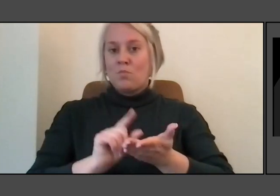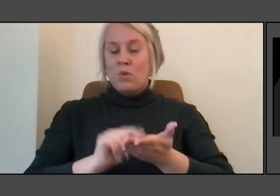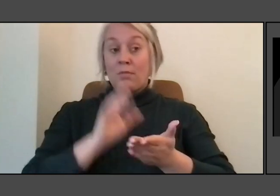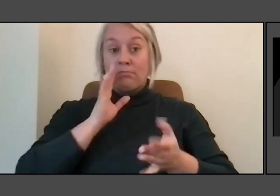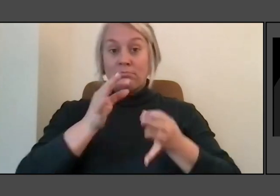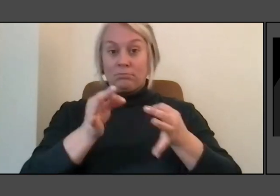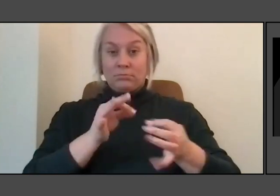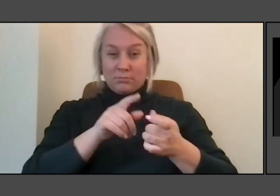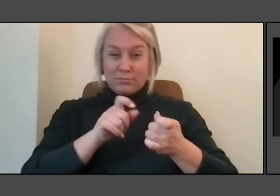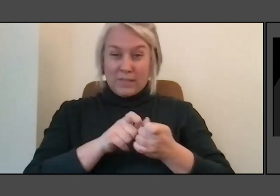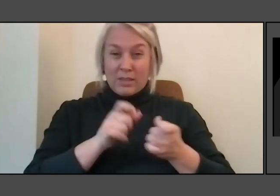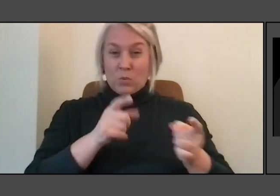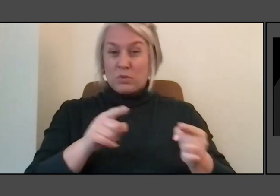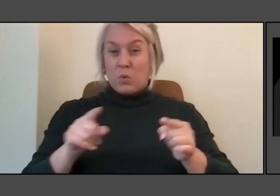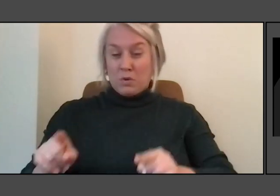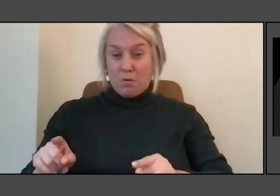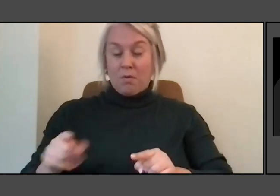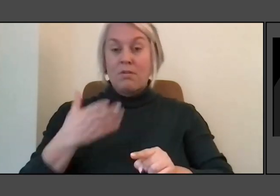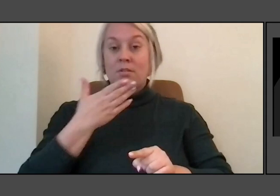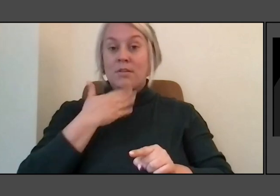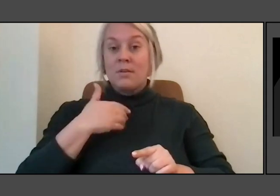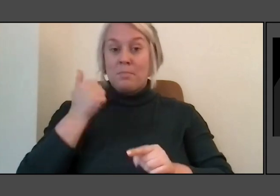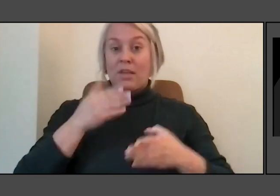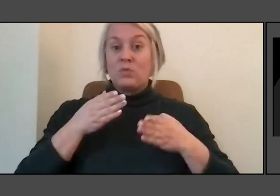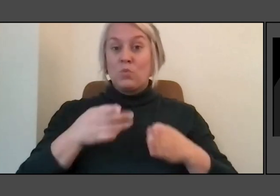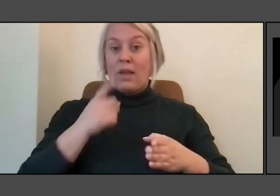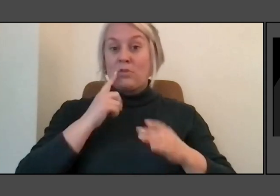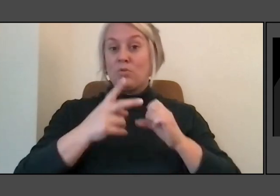in conservation, in energy conservation, in AG.